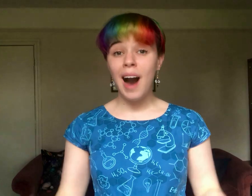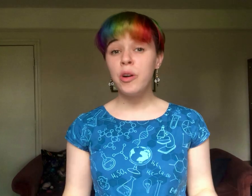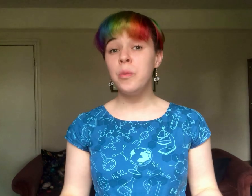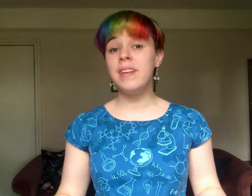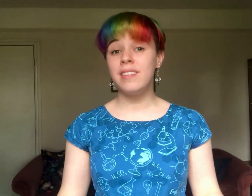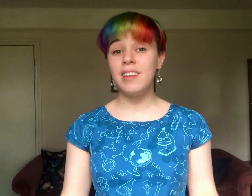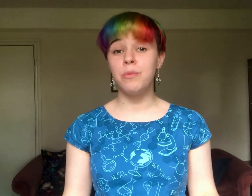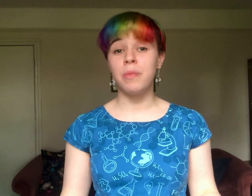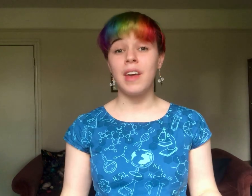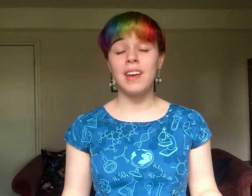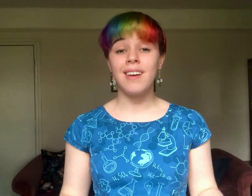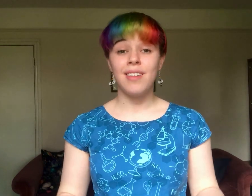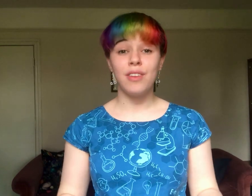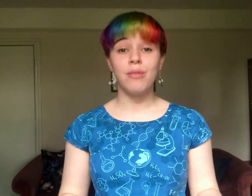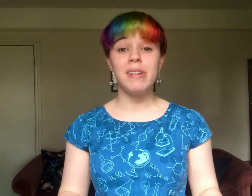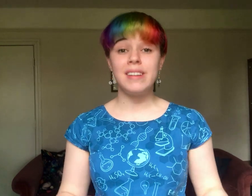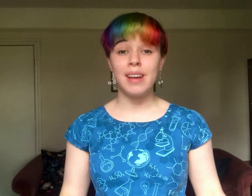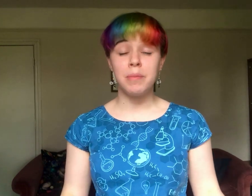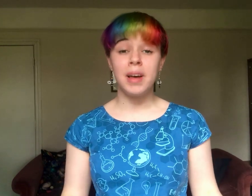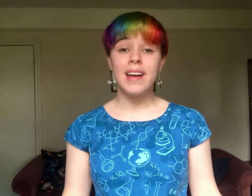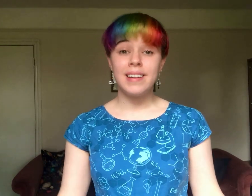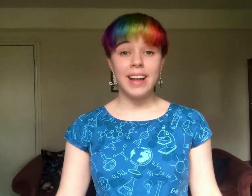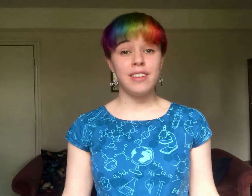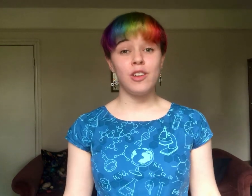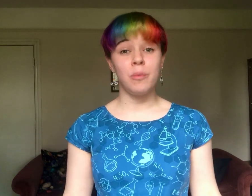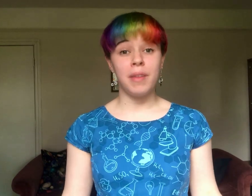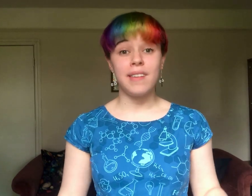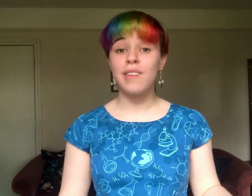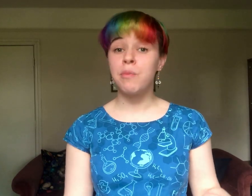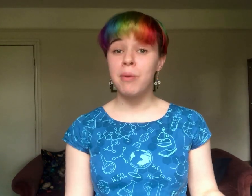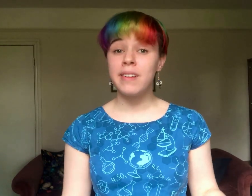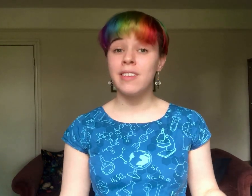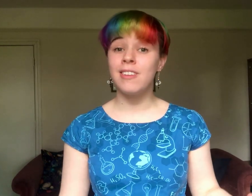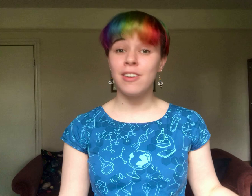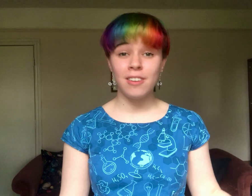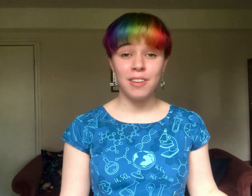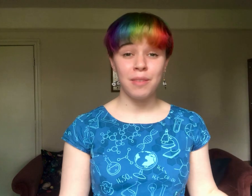How can we see something that's very dim next to something that is brighter than the sun?